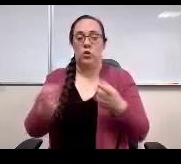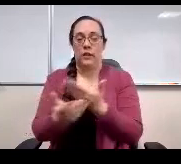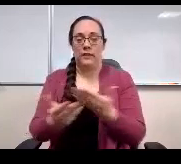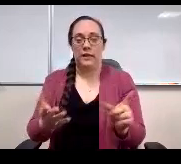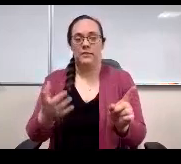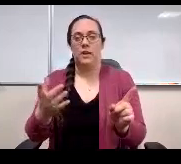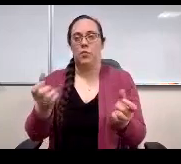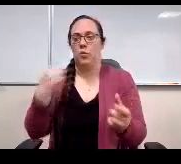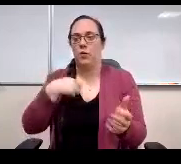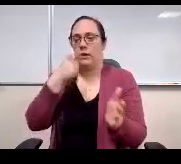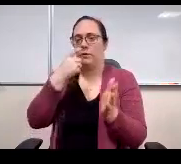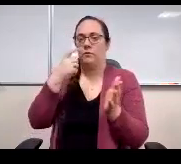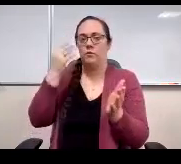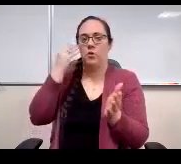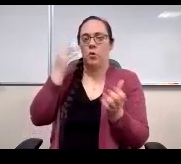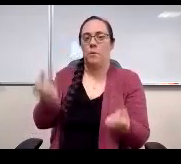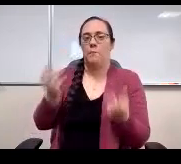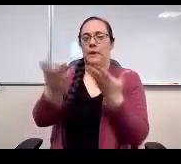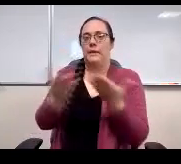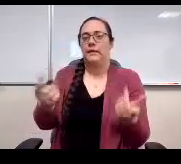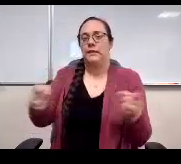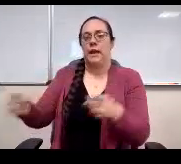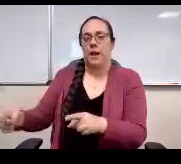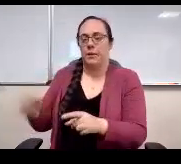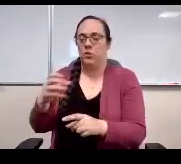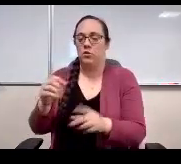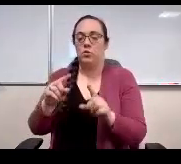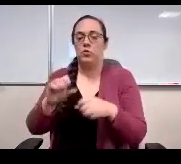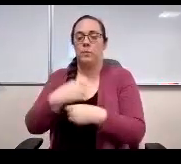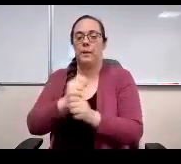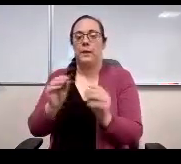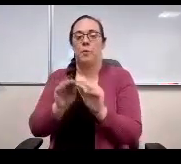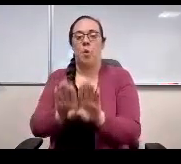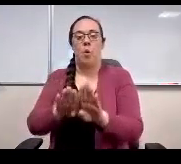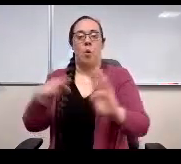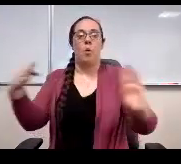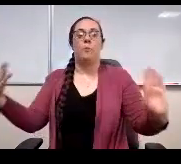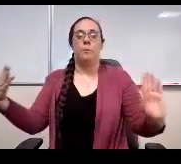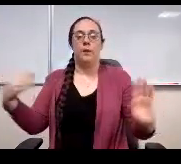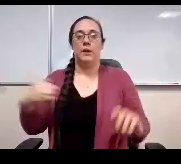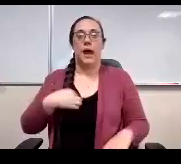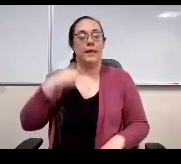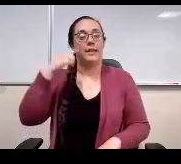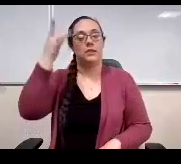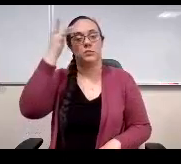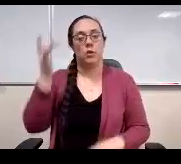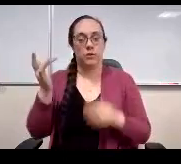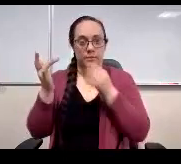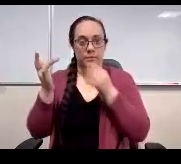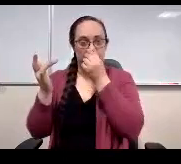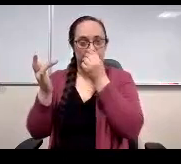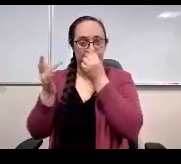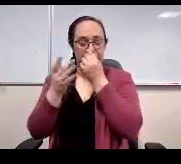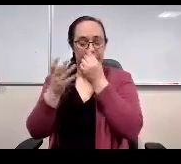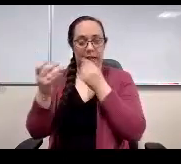And so to open it more widely, I think is is smart. And I think if you wanted to take out a word.